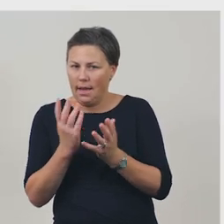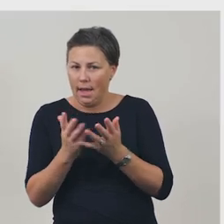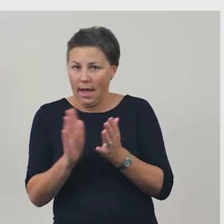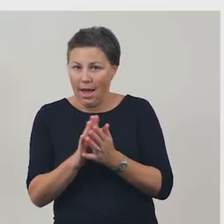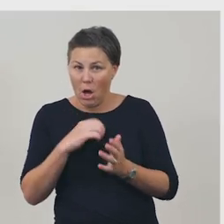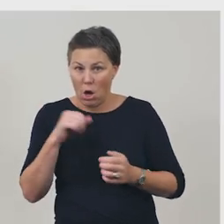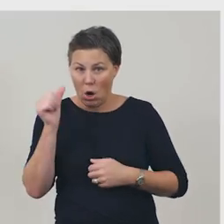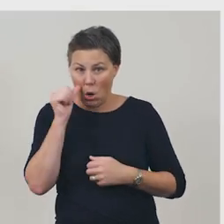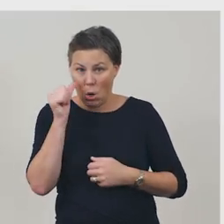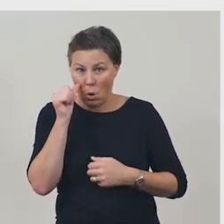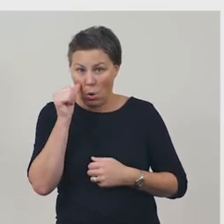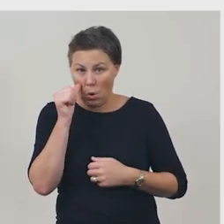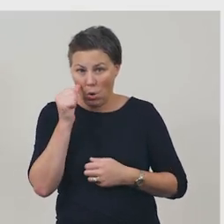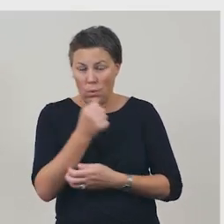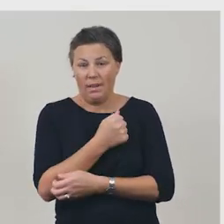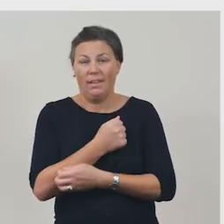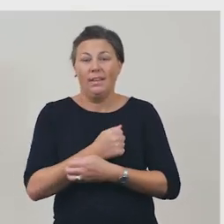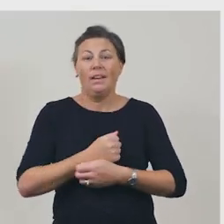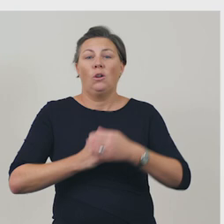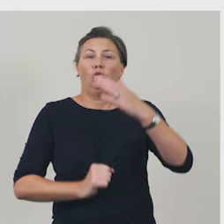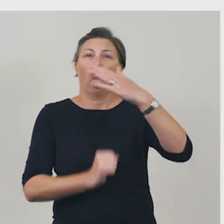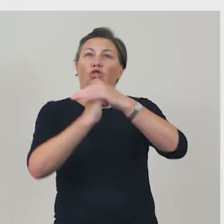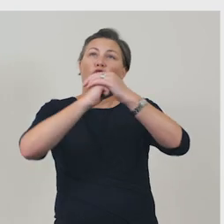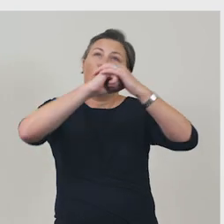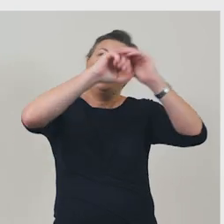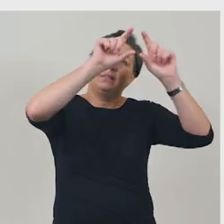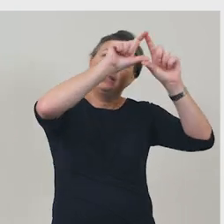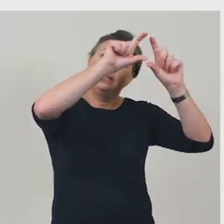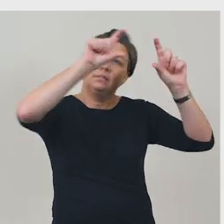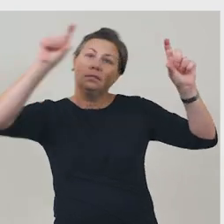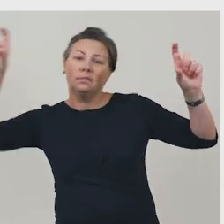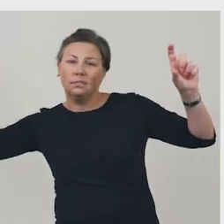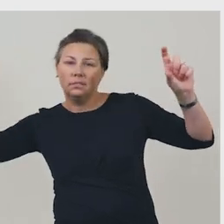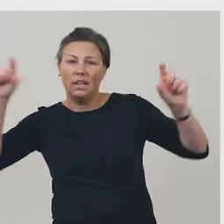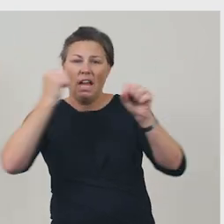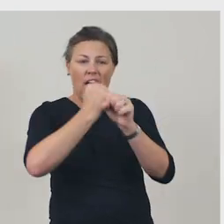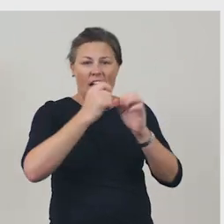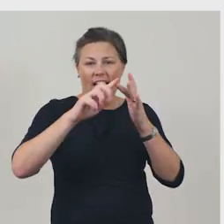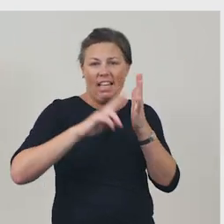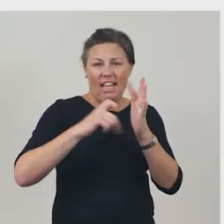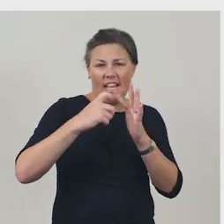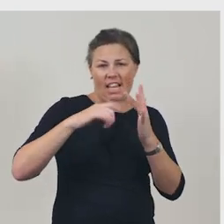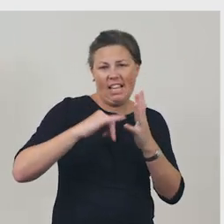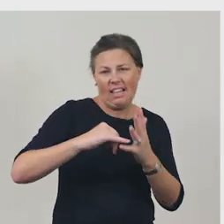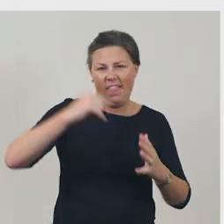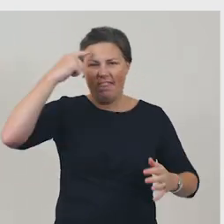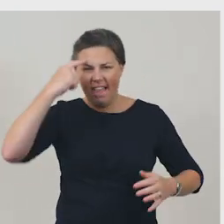My first clue is the massive heading at the top of the site that says, ‘Ginkis – THINK FUN!’